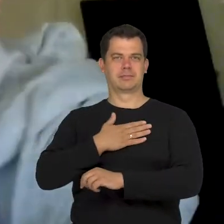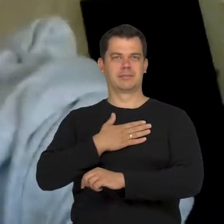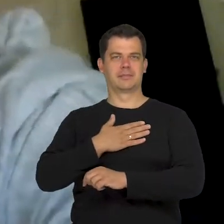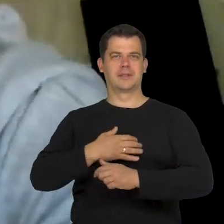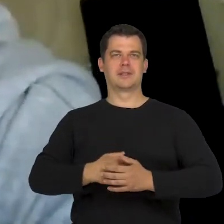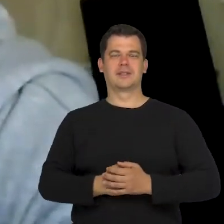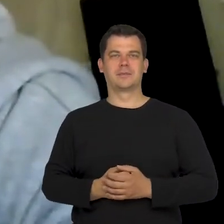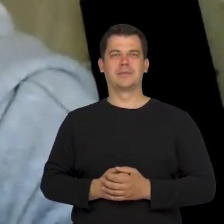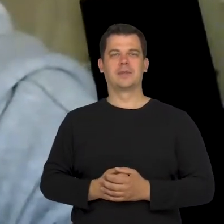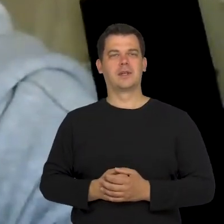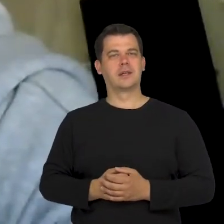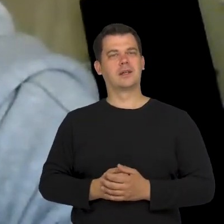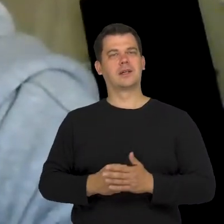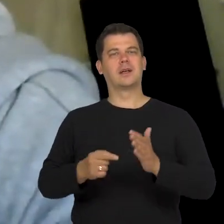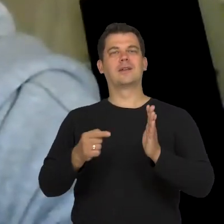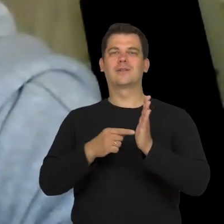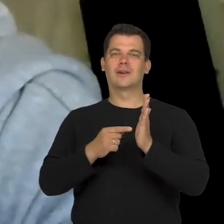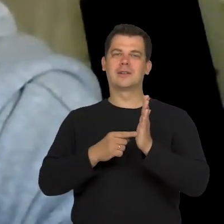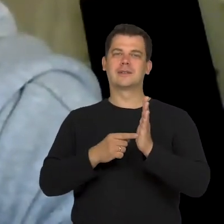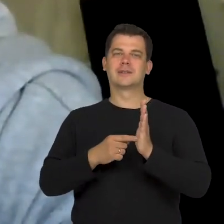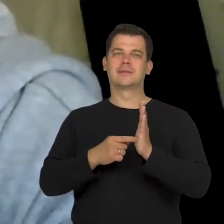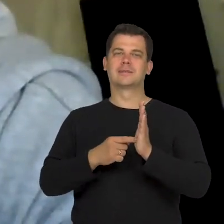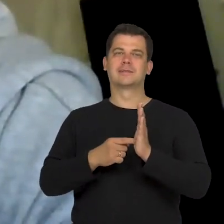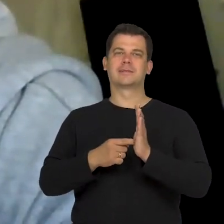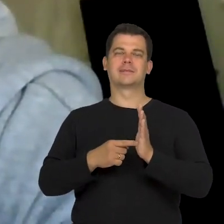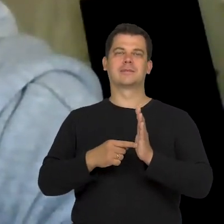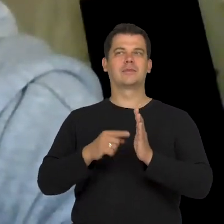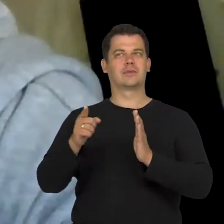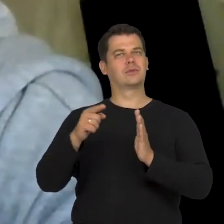So this is difficult because